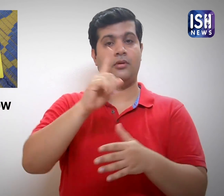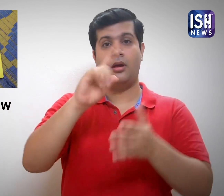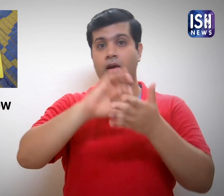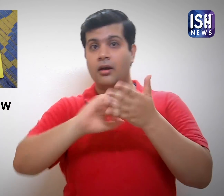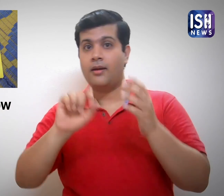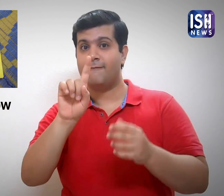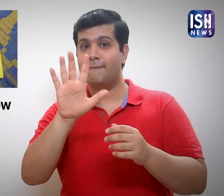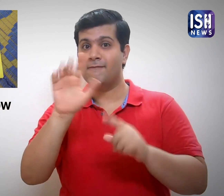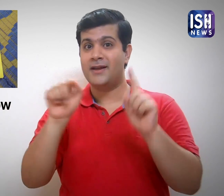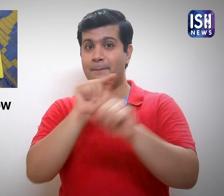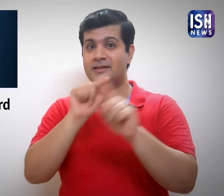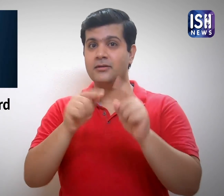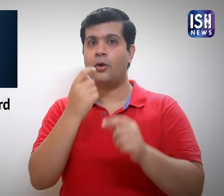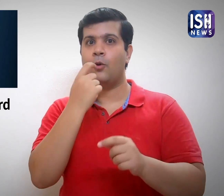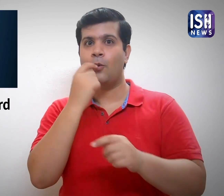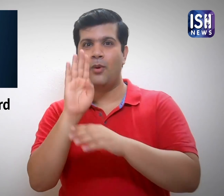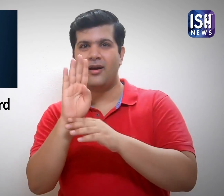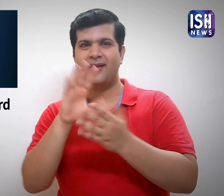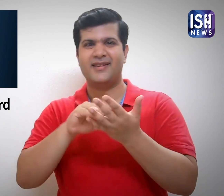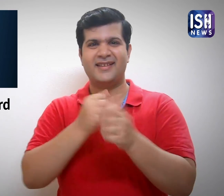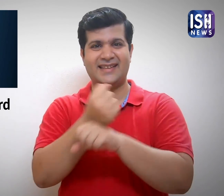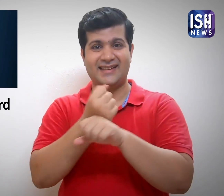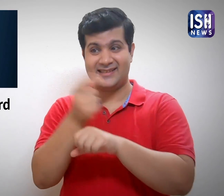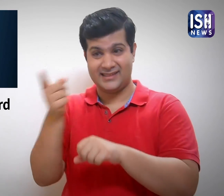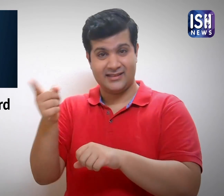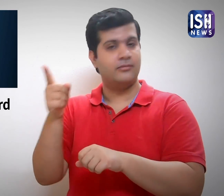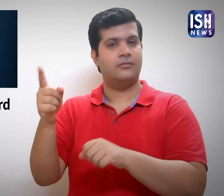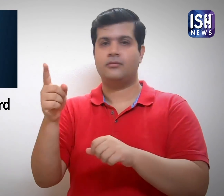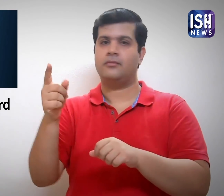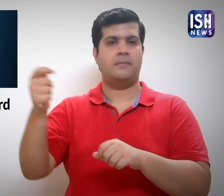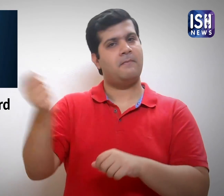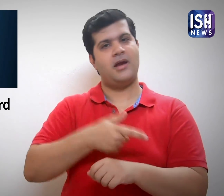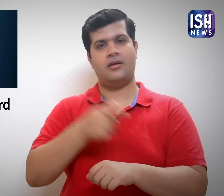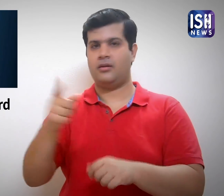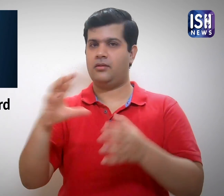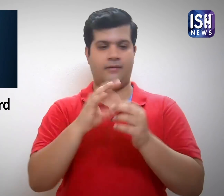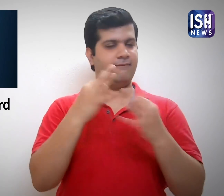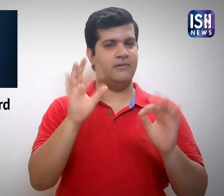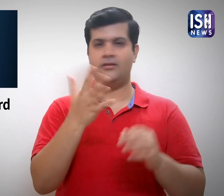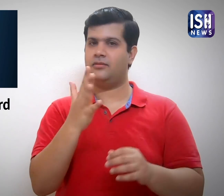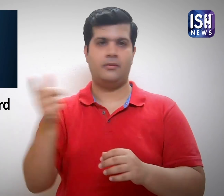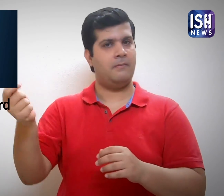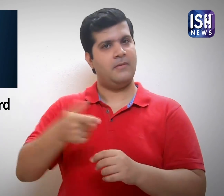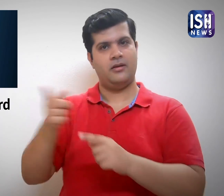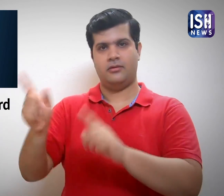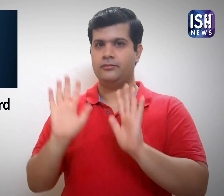15 % of the people who have white ration cards would have to pay for their treatment.